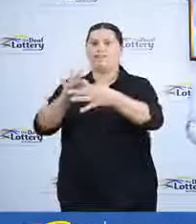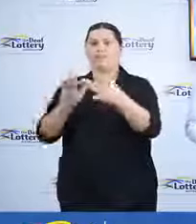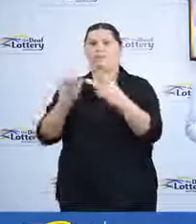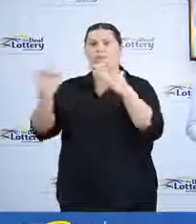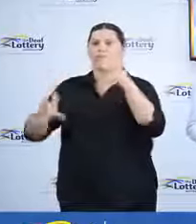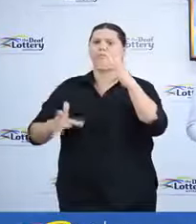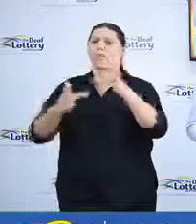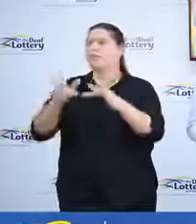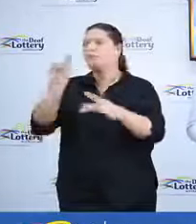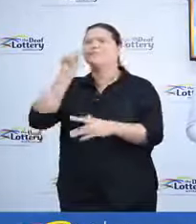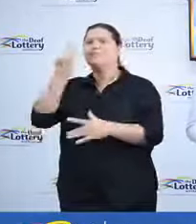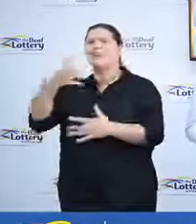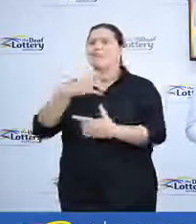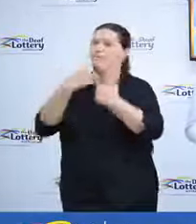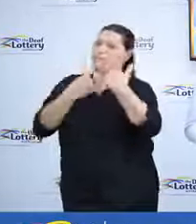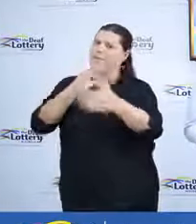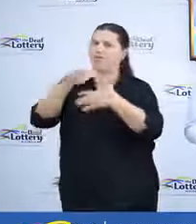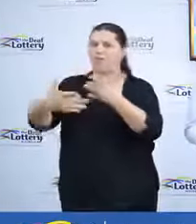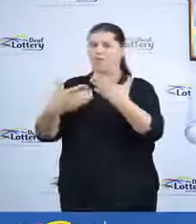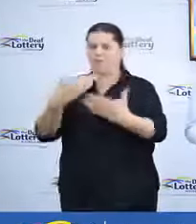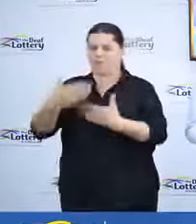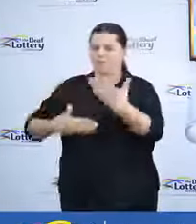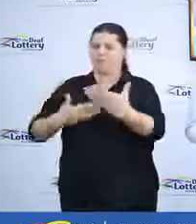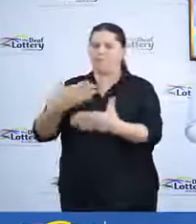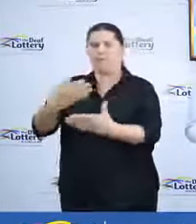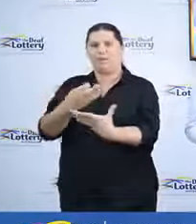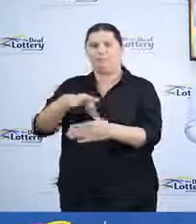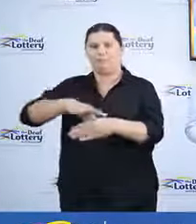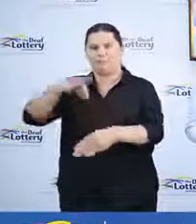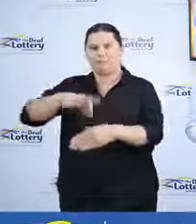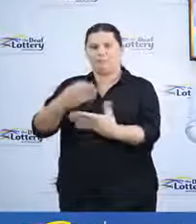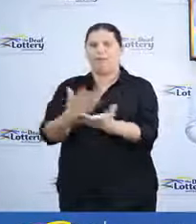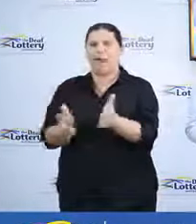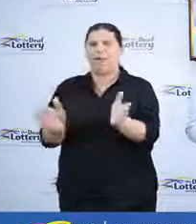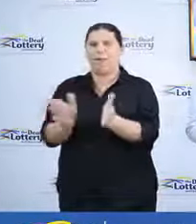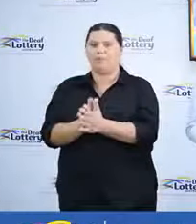out further details regarding the drawing process. Now let's find out which